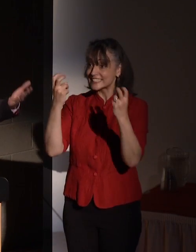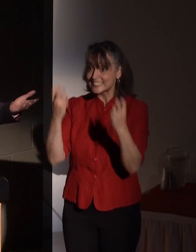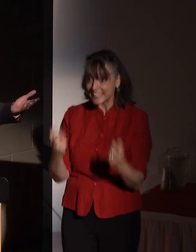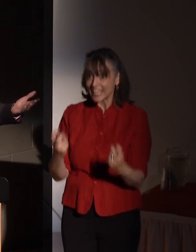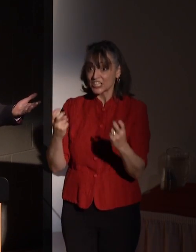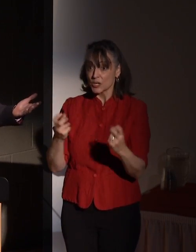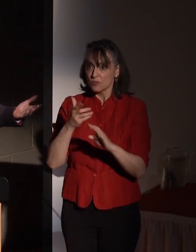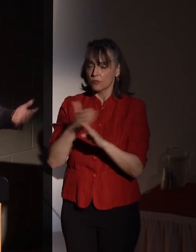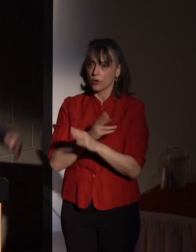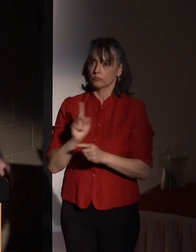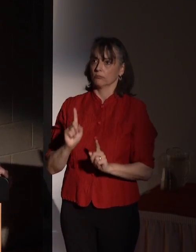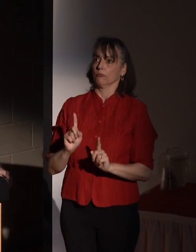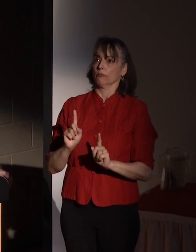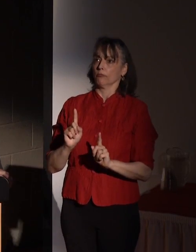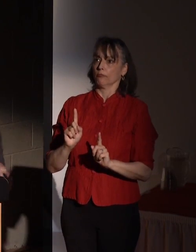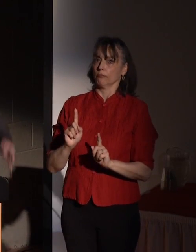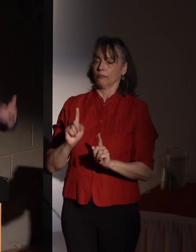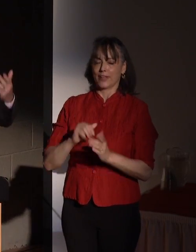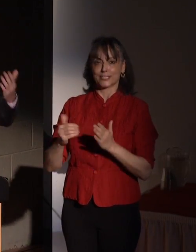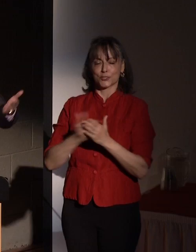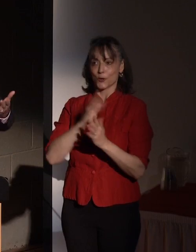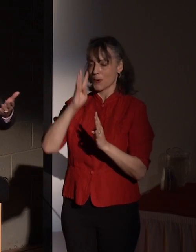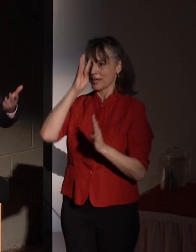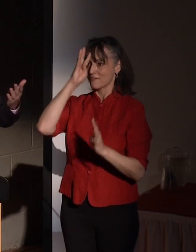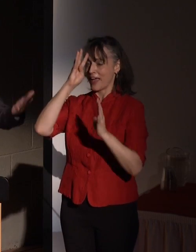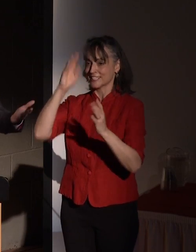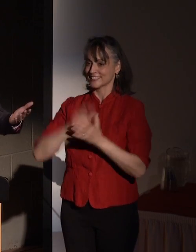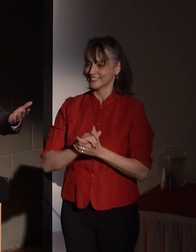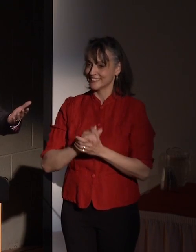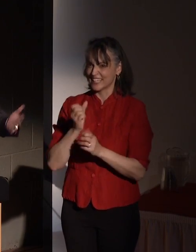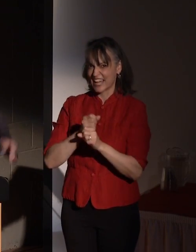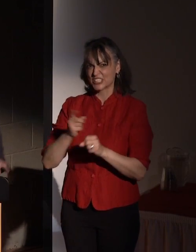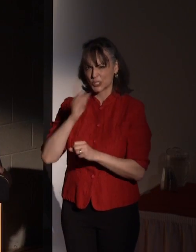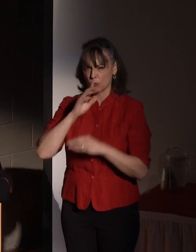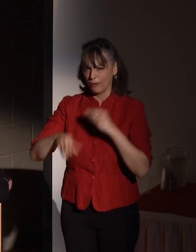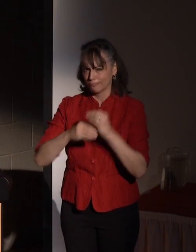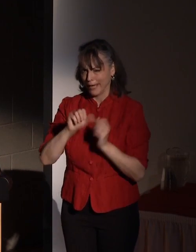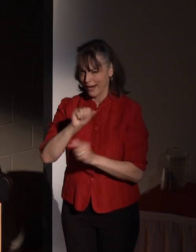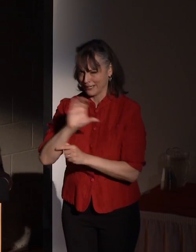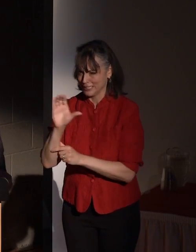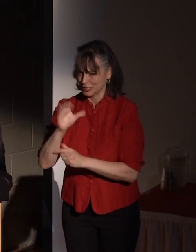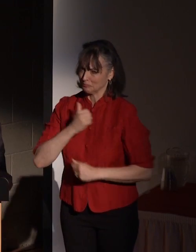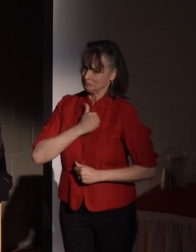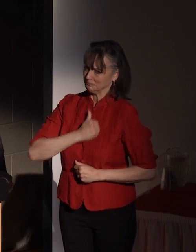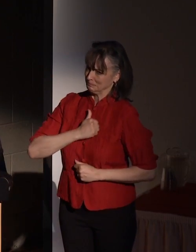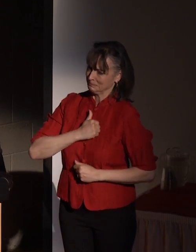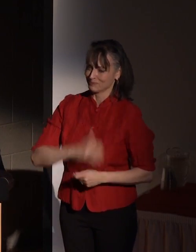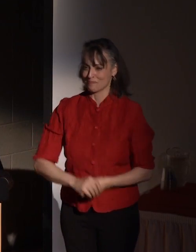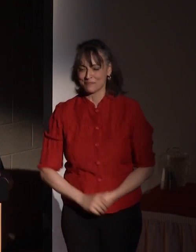So we think that's quite an innovation. Next year we'll find a place where it's air-conditioned. How does that sound?